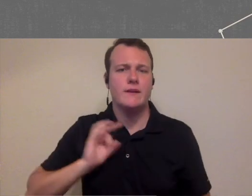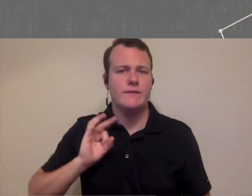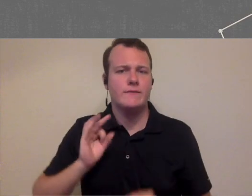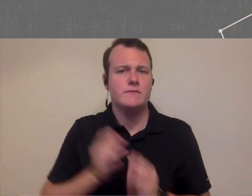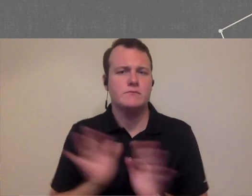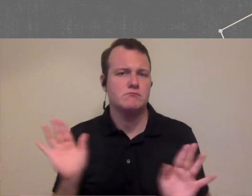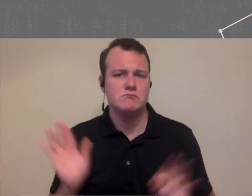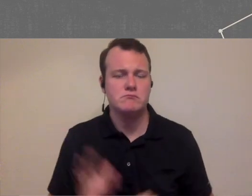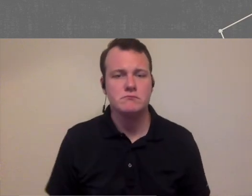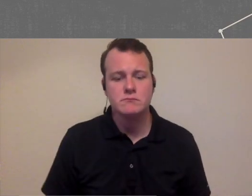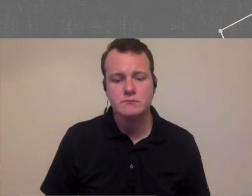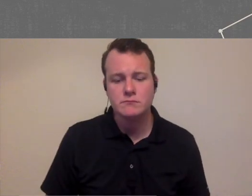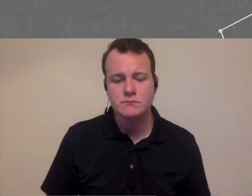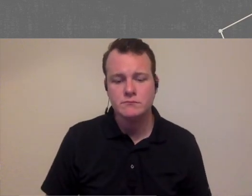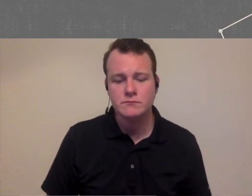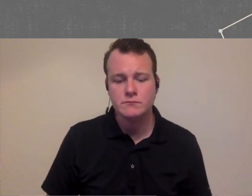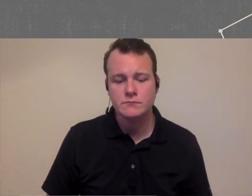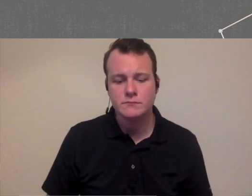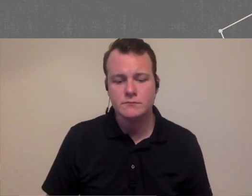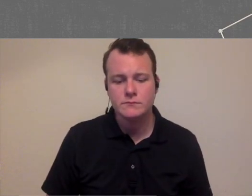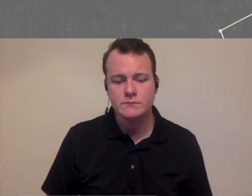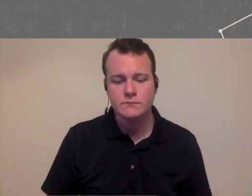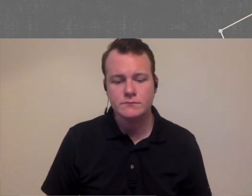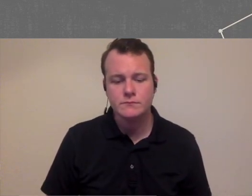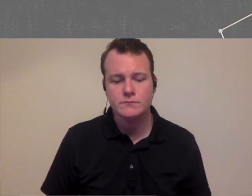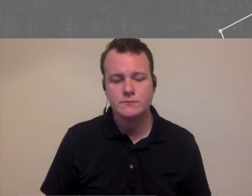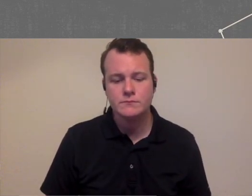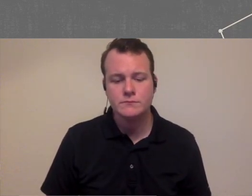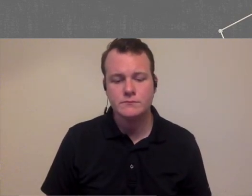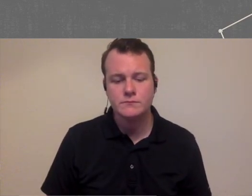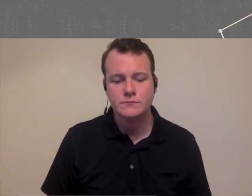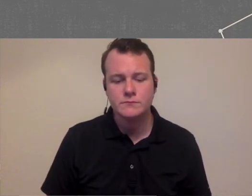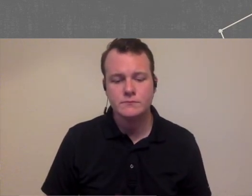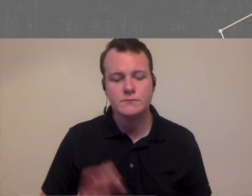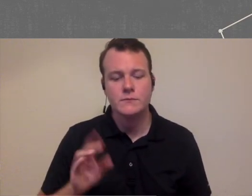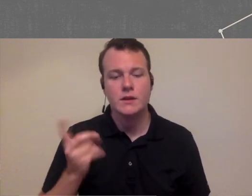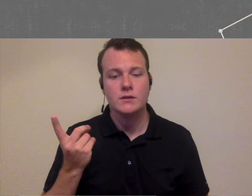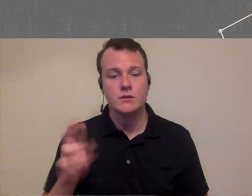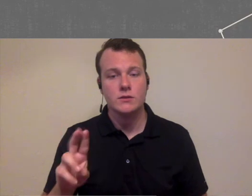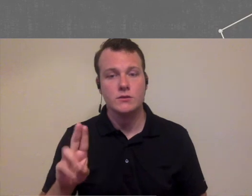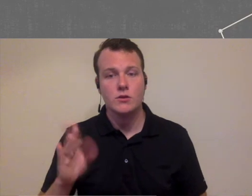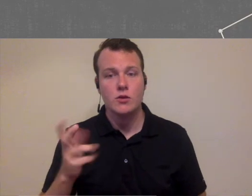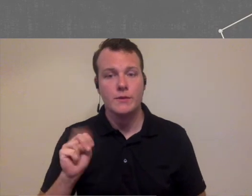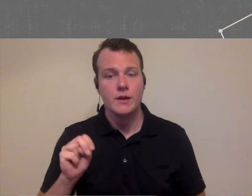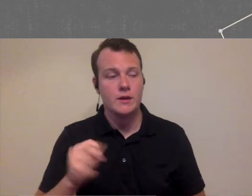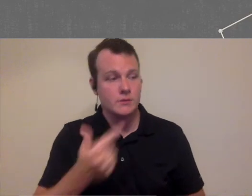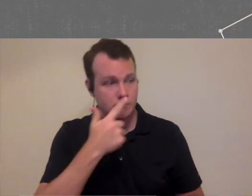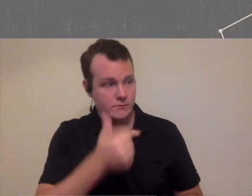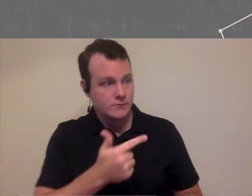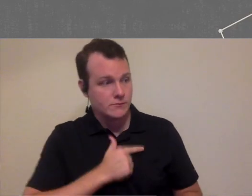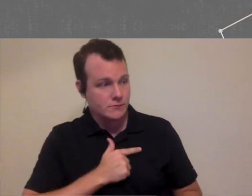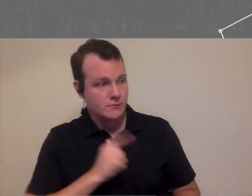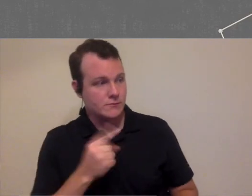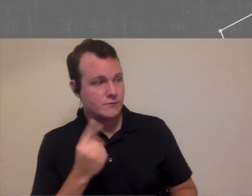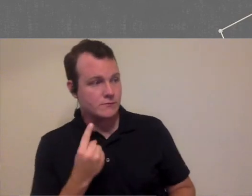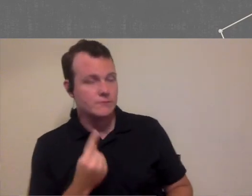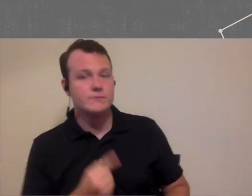general I might take my first if you don't mind